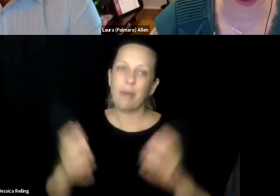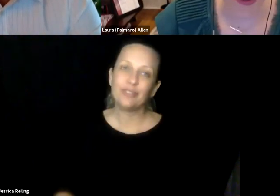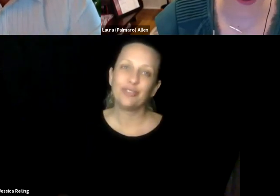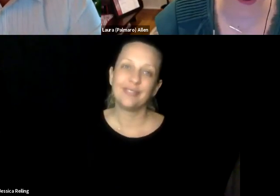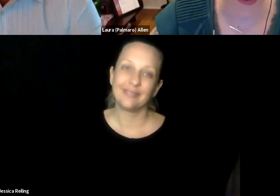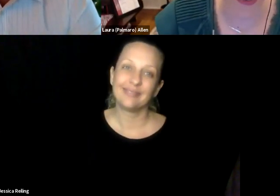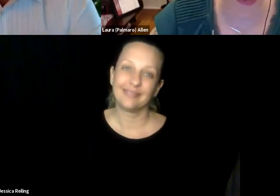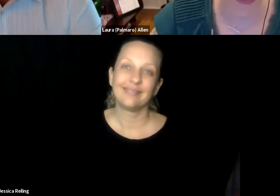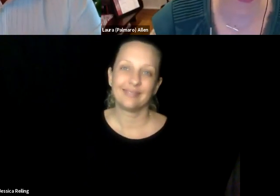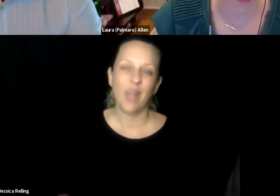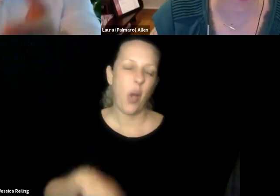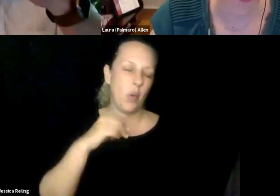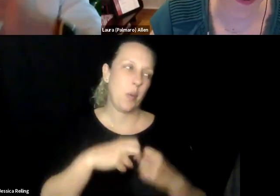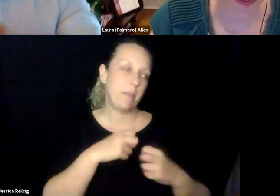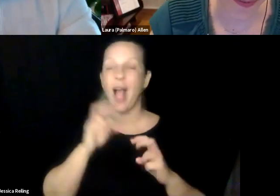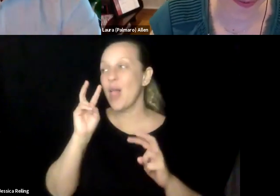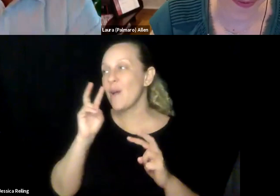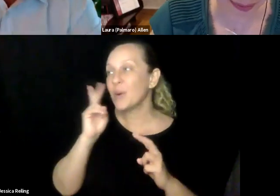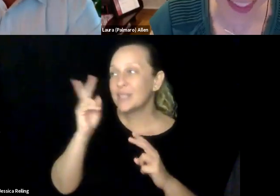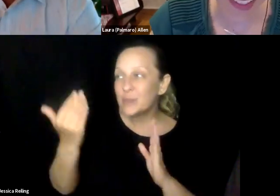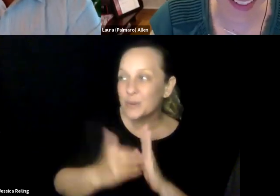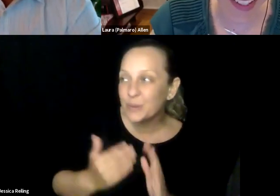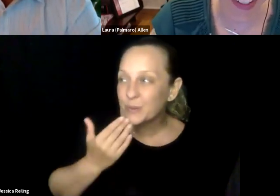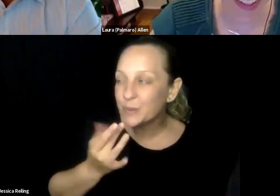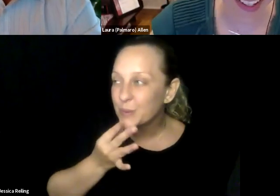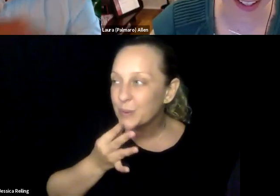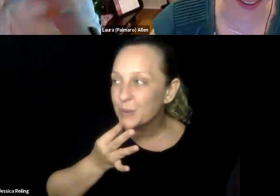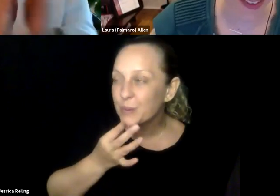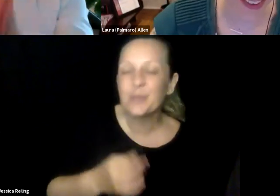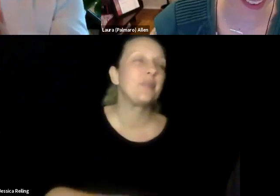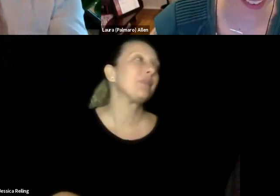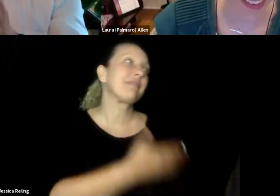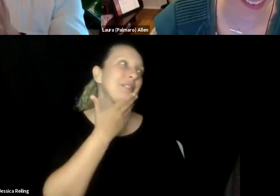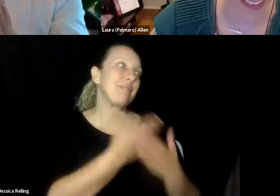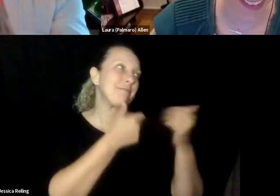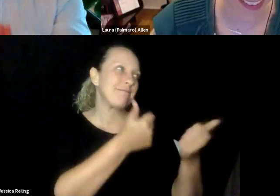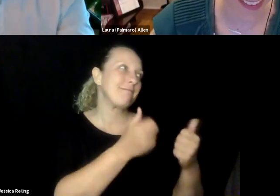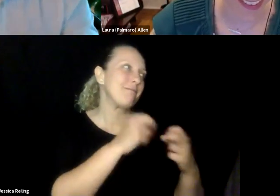and share your story and tell us about what's going on with Google. So thank you so much, Laura, and I look forward to talking to you again soon.